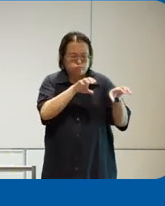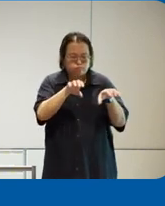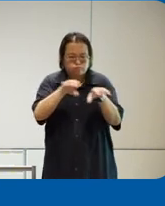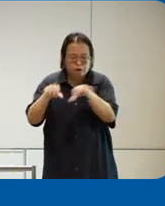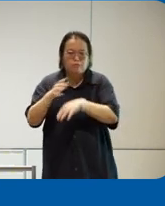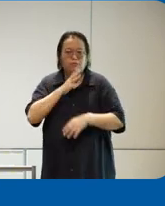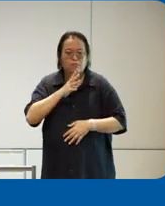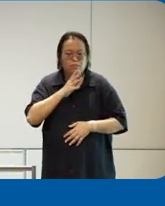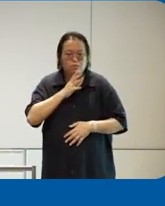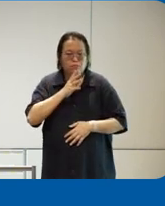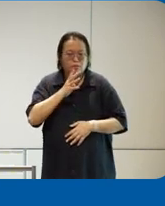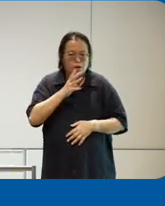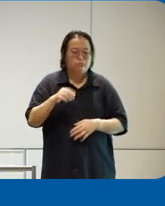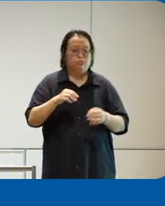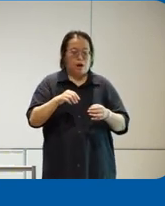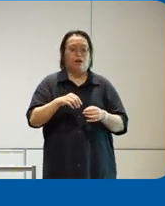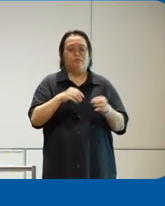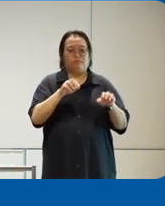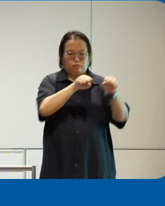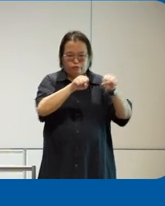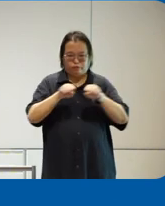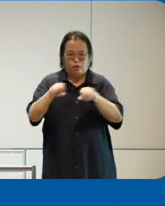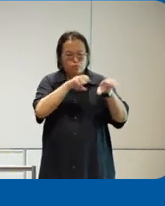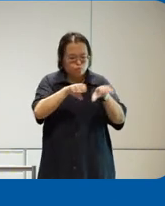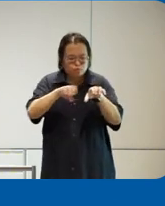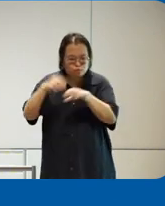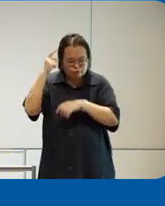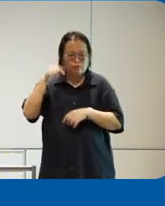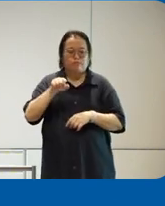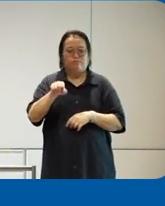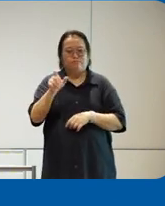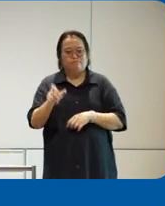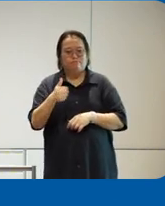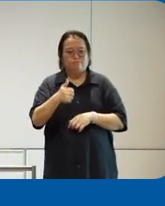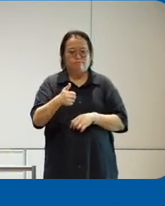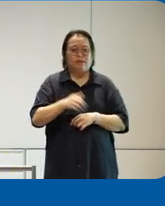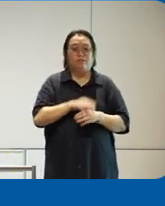is to uh go back to the previous point about how accessibility can drive Innovation and